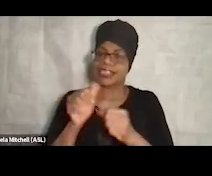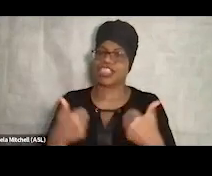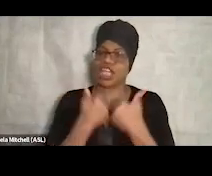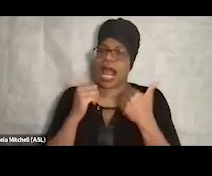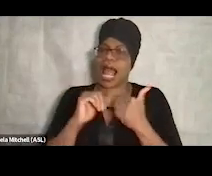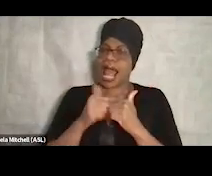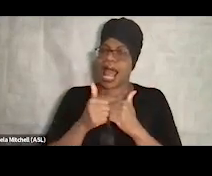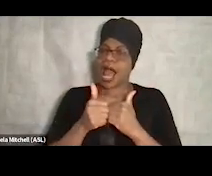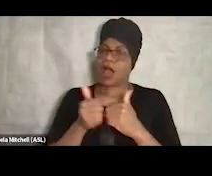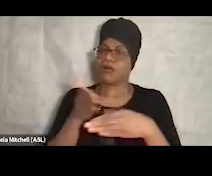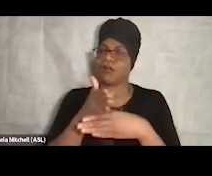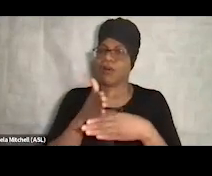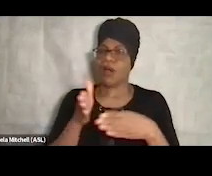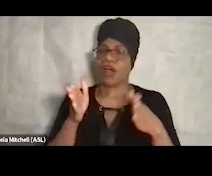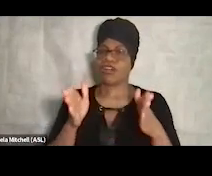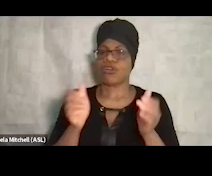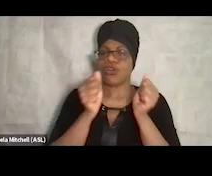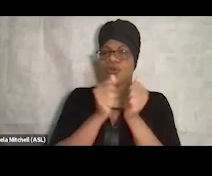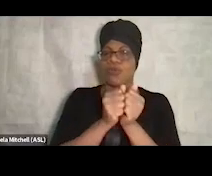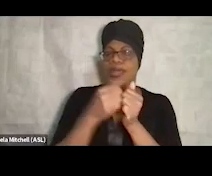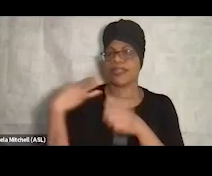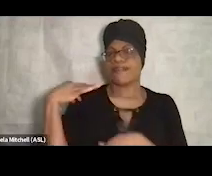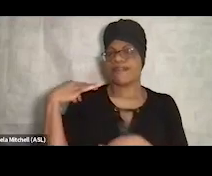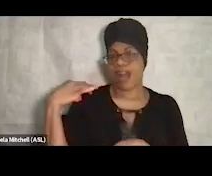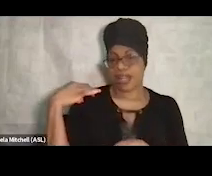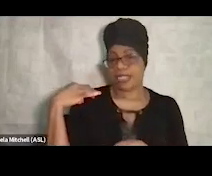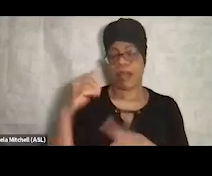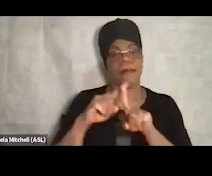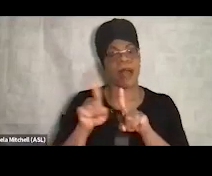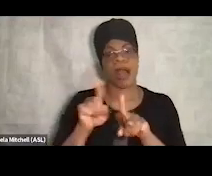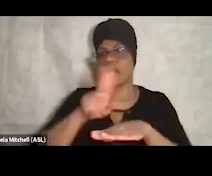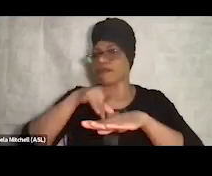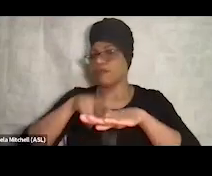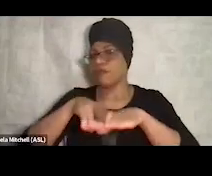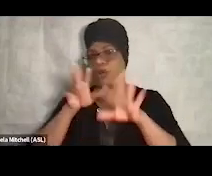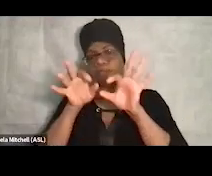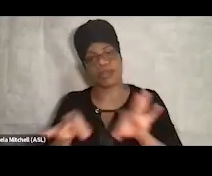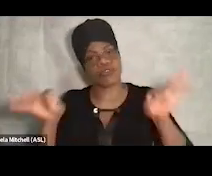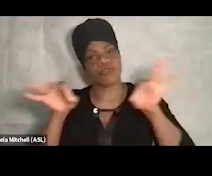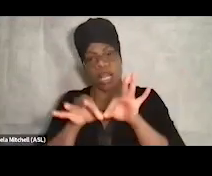and incorporate that with the organization, but certainly critical. And then reaching out to public health